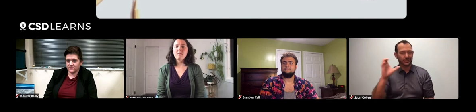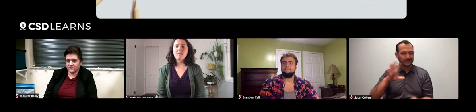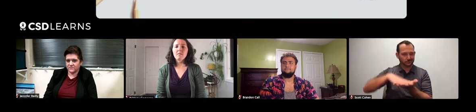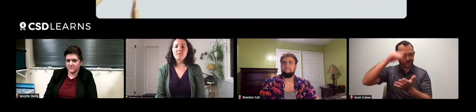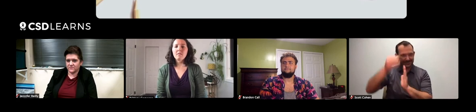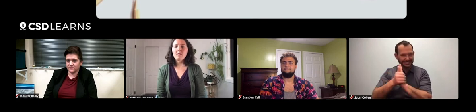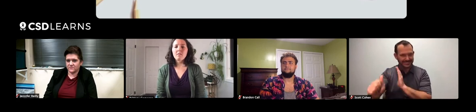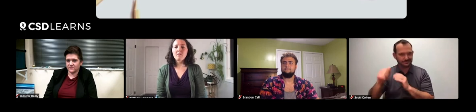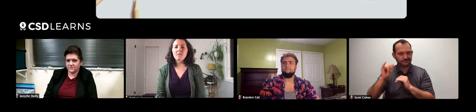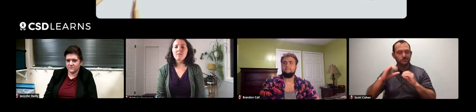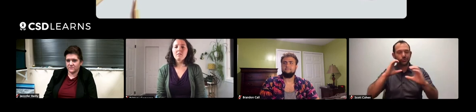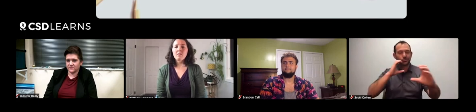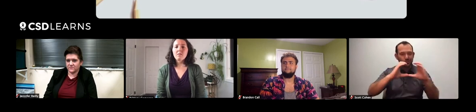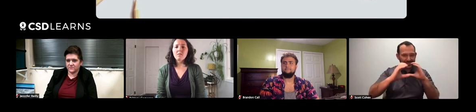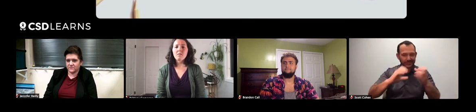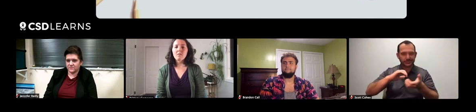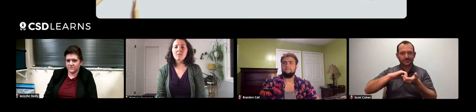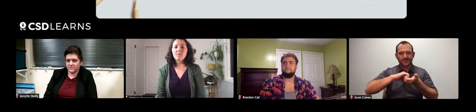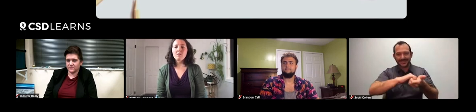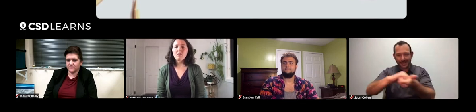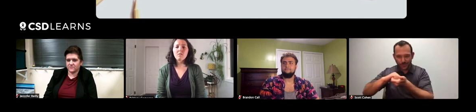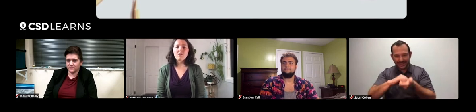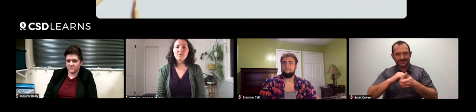with learning skills, communication, working together,